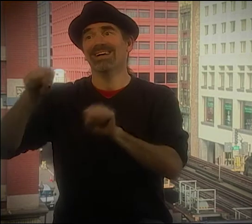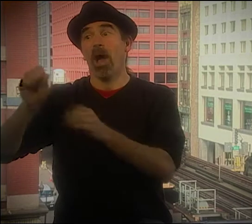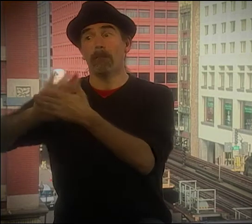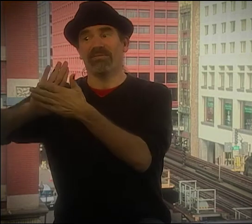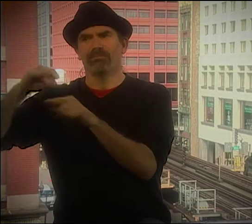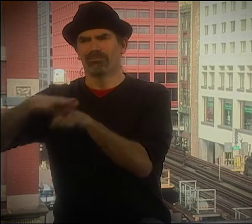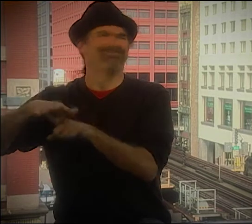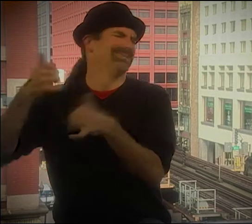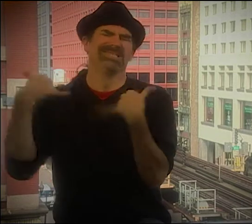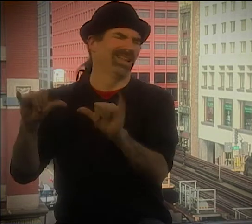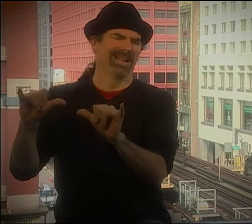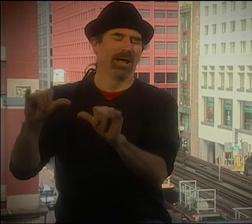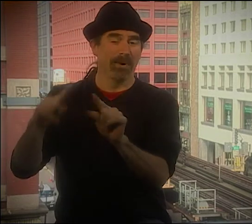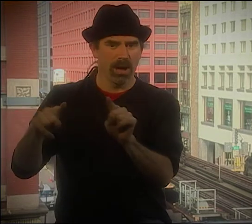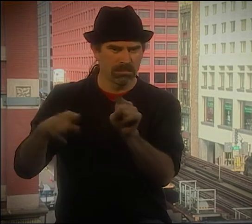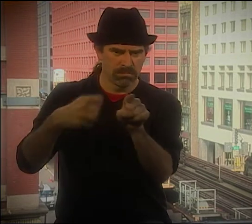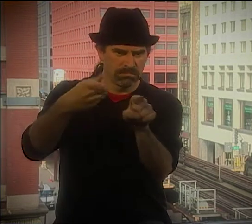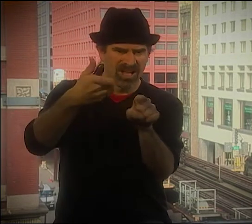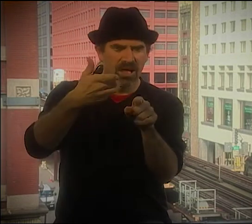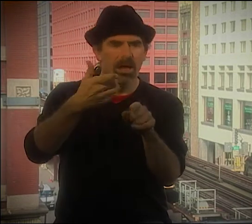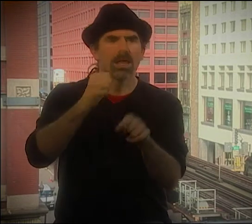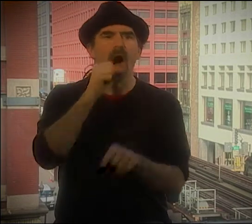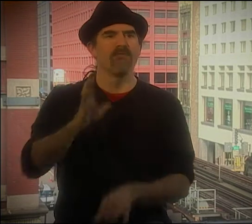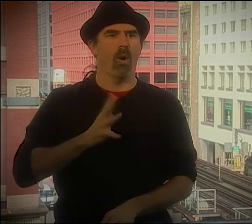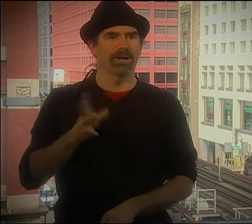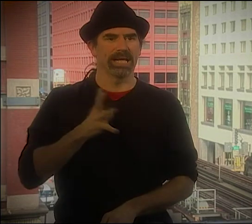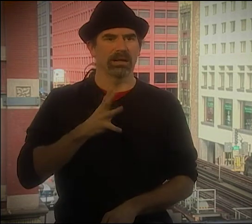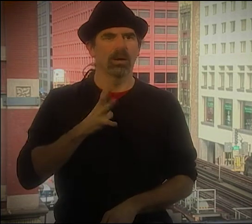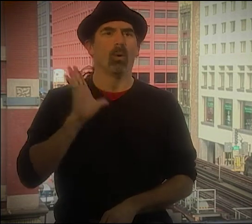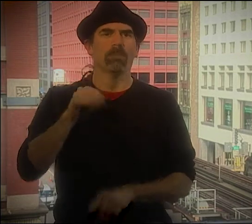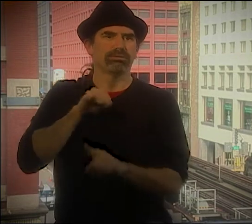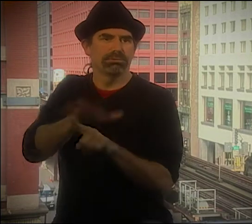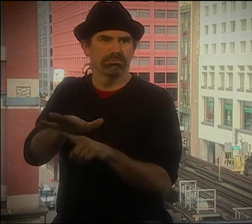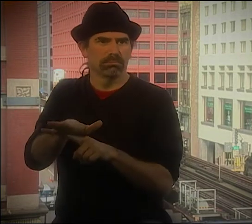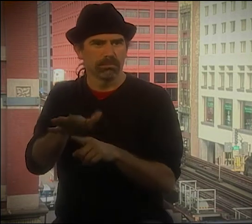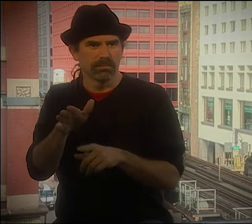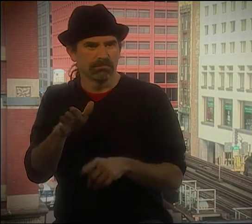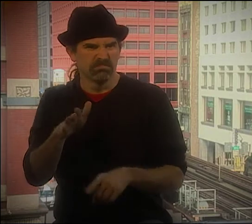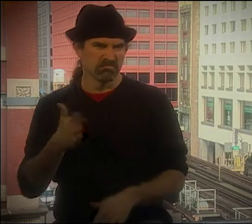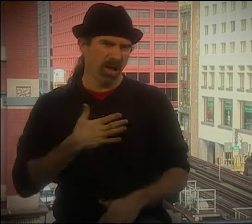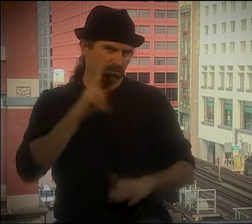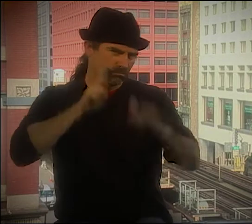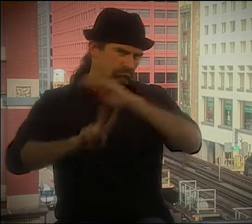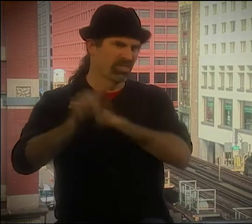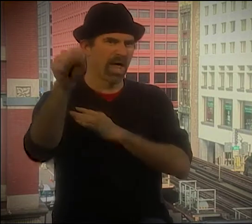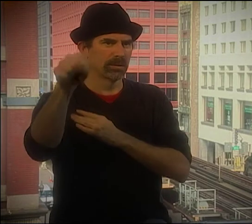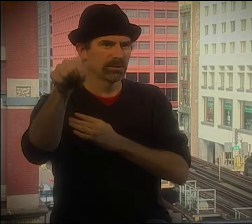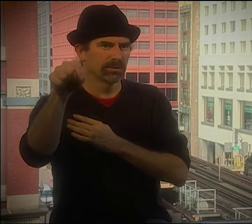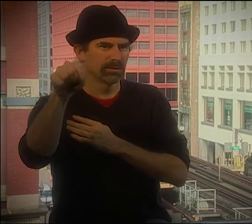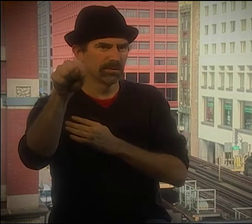CAMERAS OR DOING THINGS ON THEIR COMPUTERS IS CHANGED, LANGUAGE CHANGED. AND THAT'S GONNA INFLUENCE THINGS.